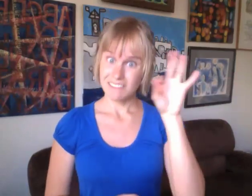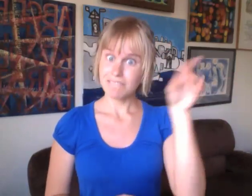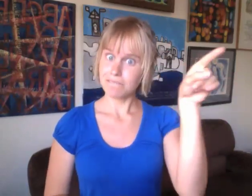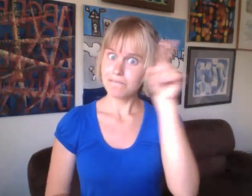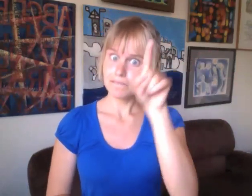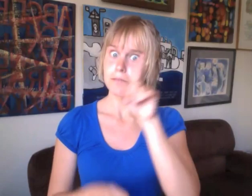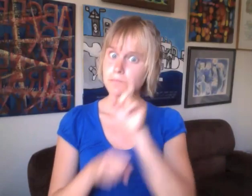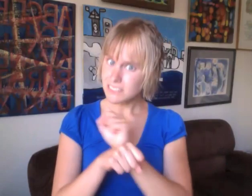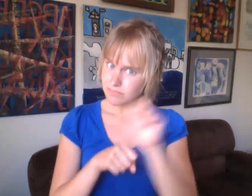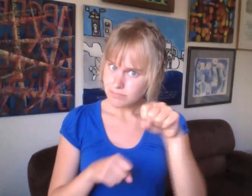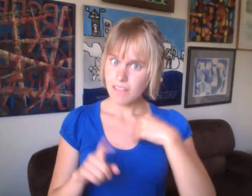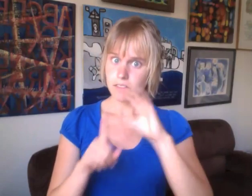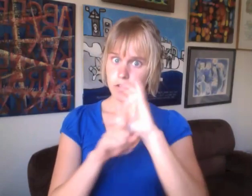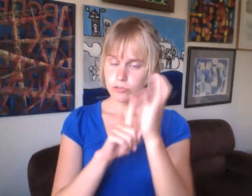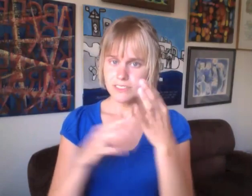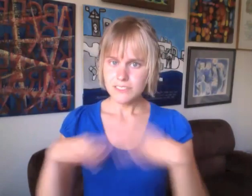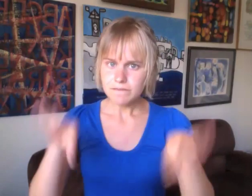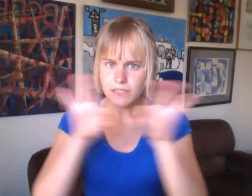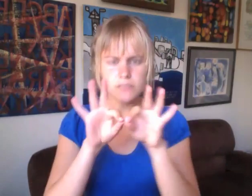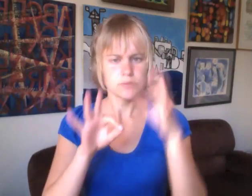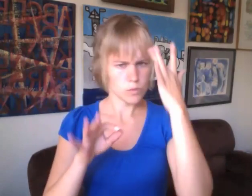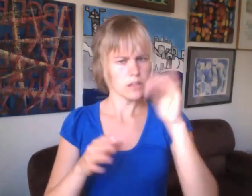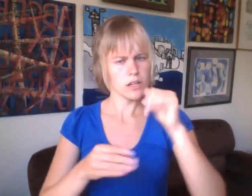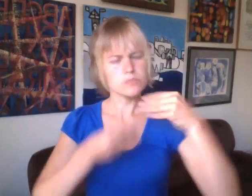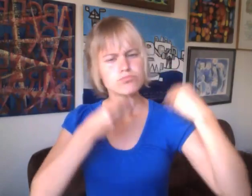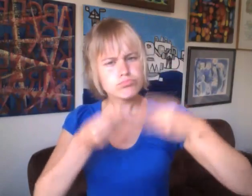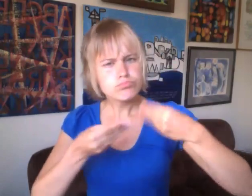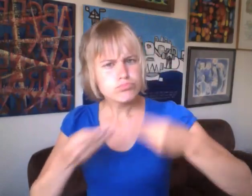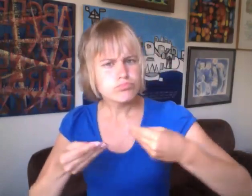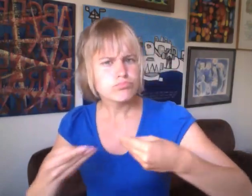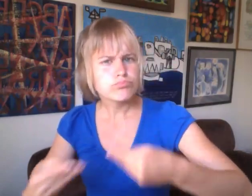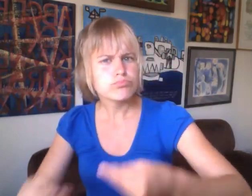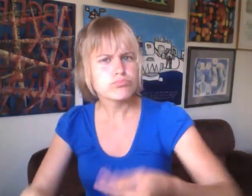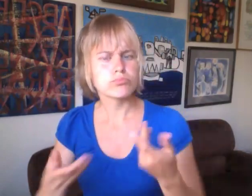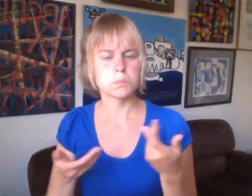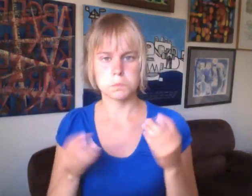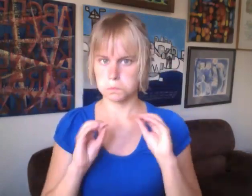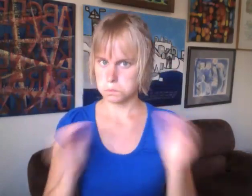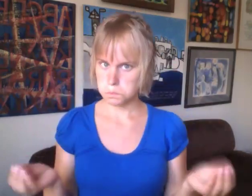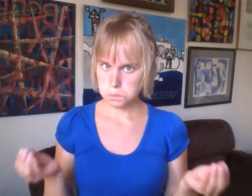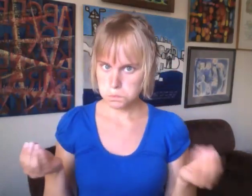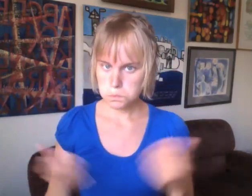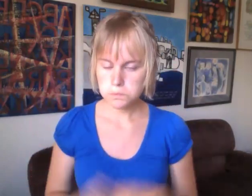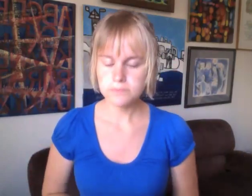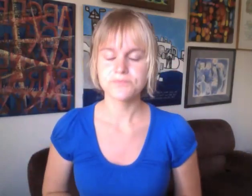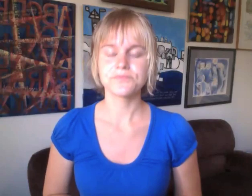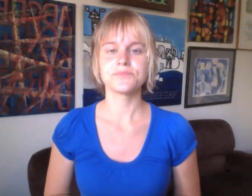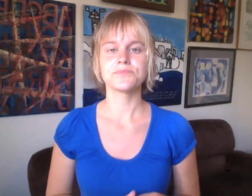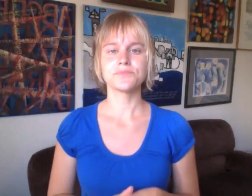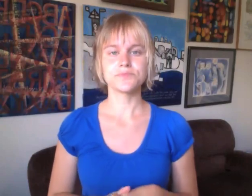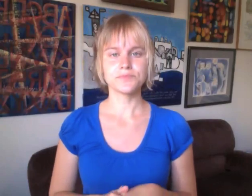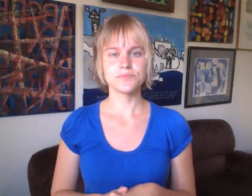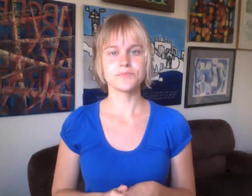If so, why wasn't the dreadlocks passed on through the generations to us?